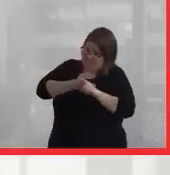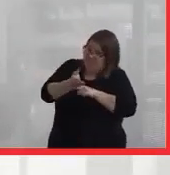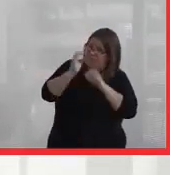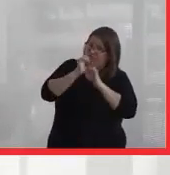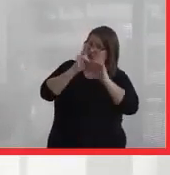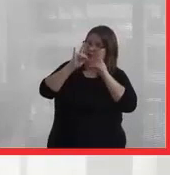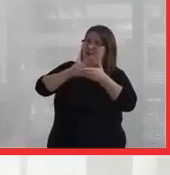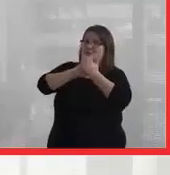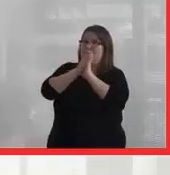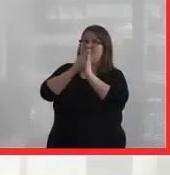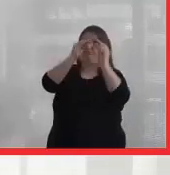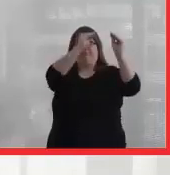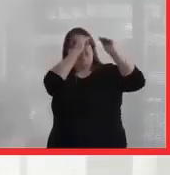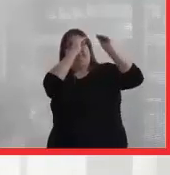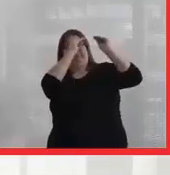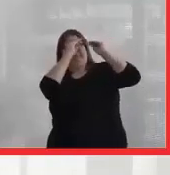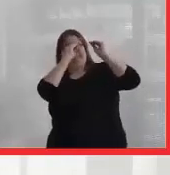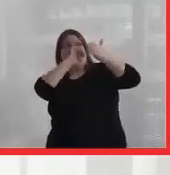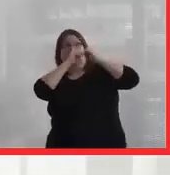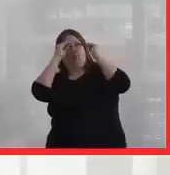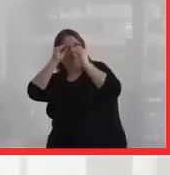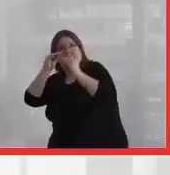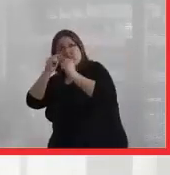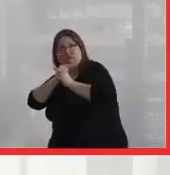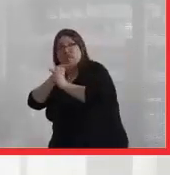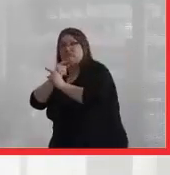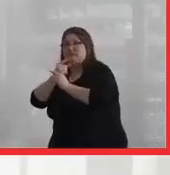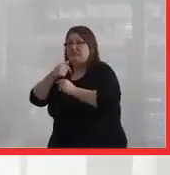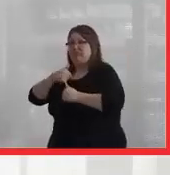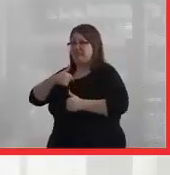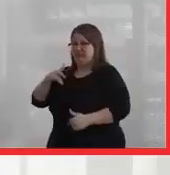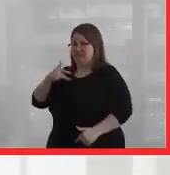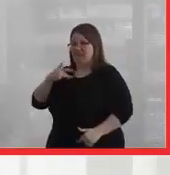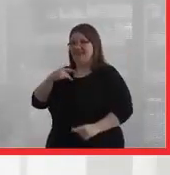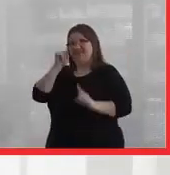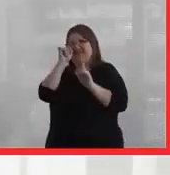and to become educated in the field of education, because I felt like that was a place where